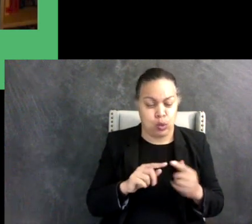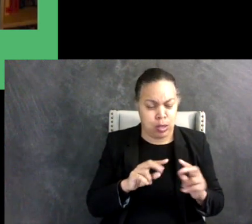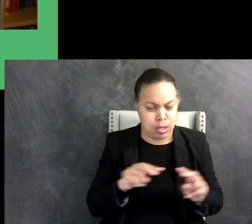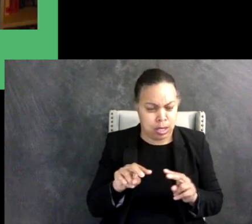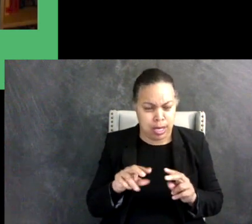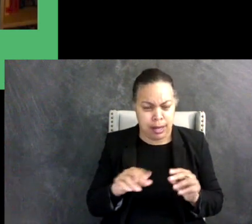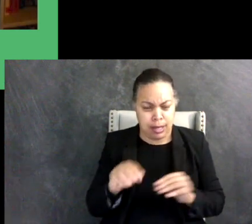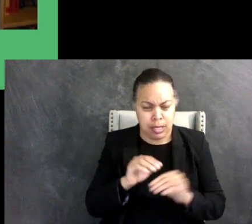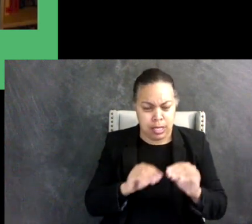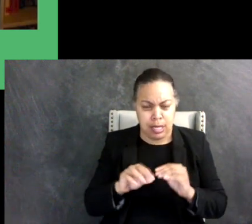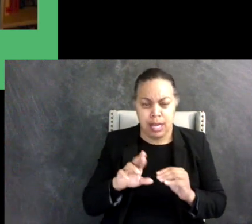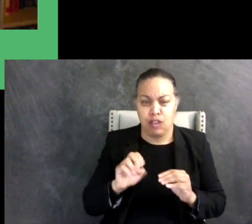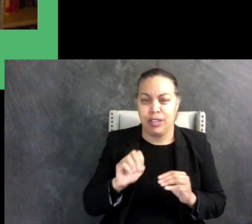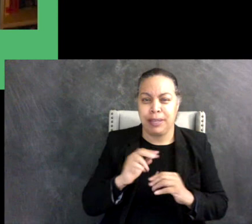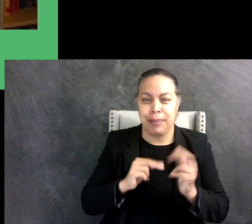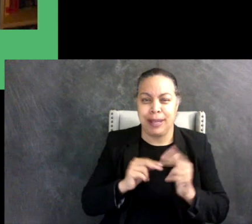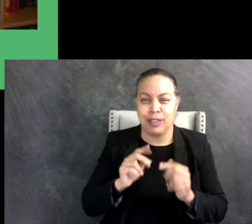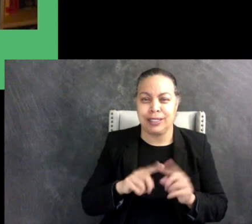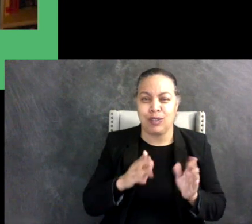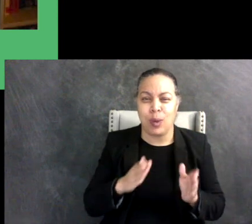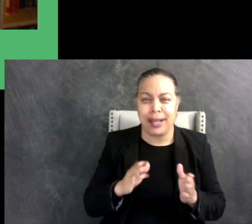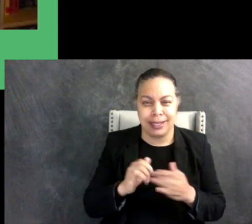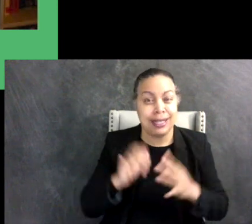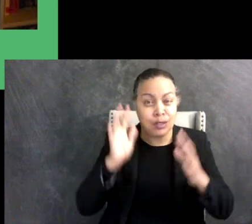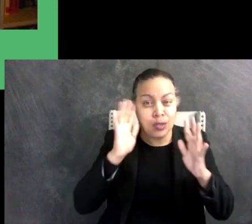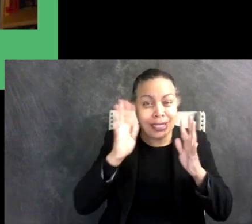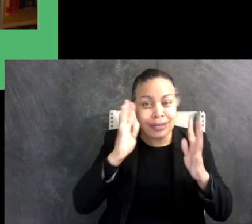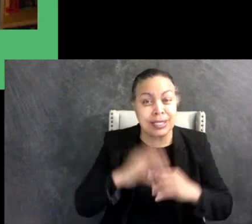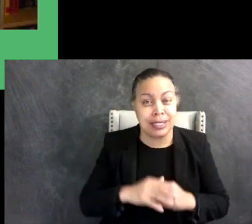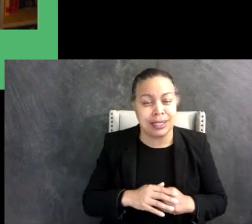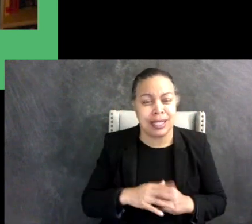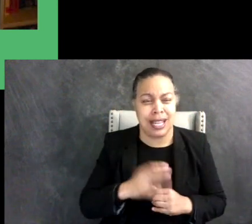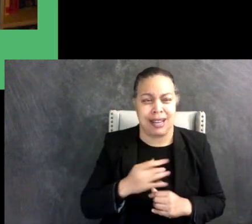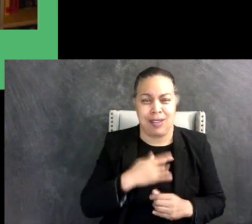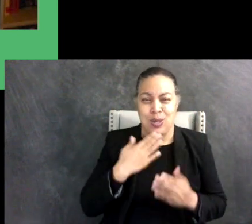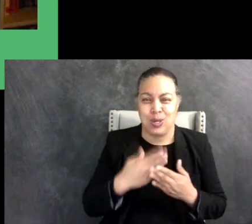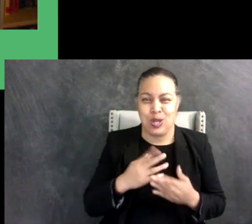and that is creativity more or less. It also made me feel good to look at my collection and it never